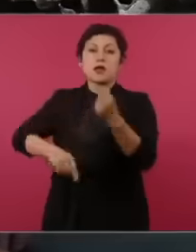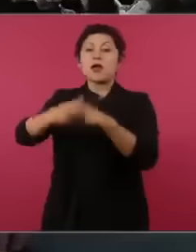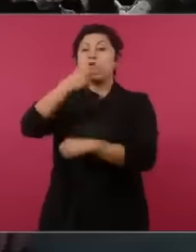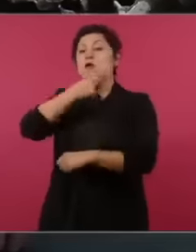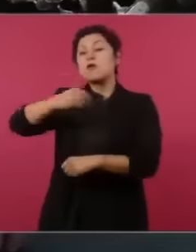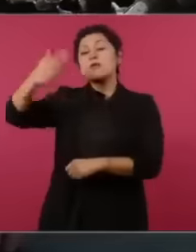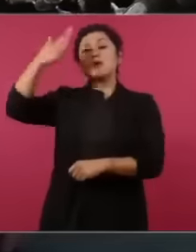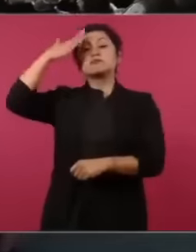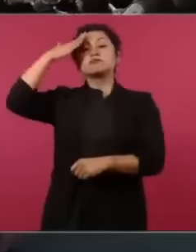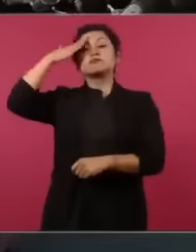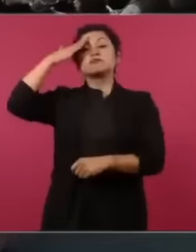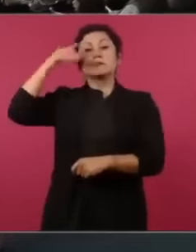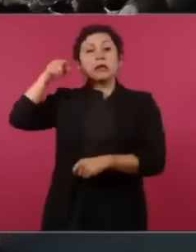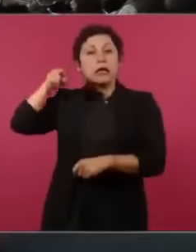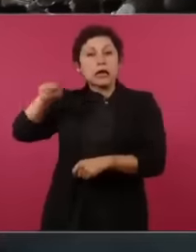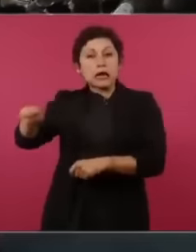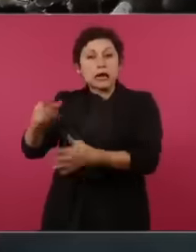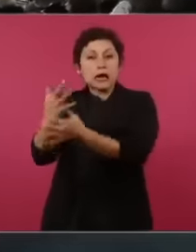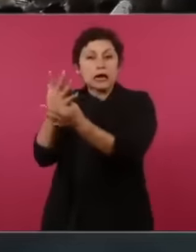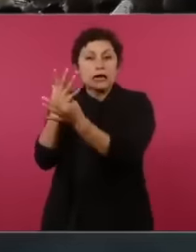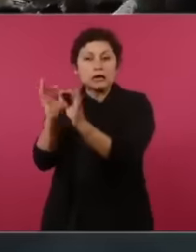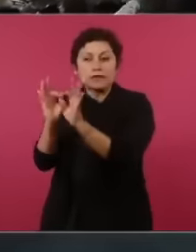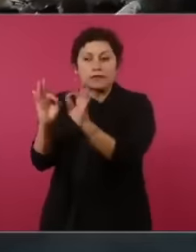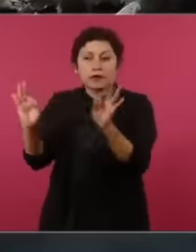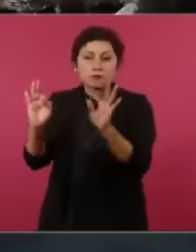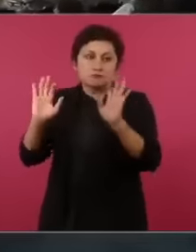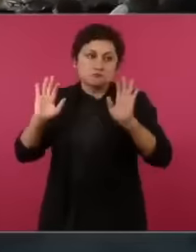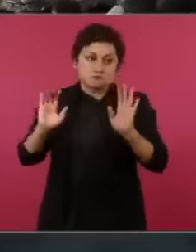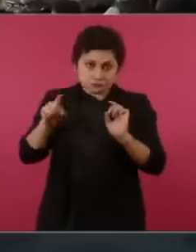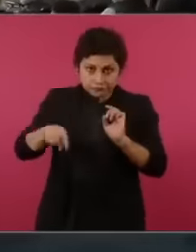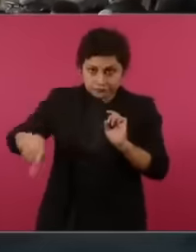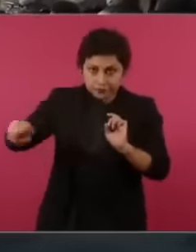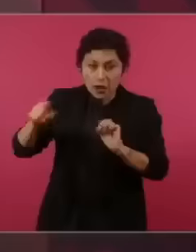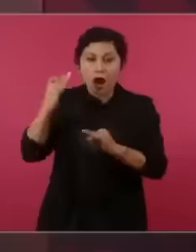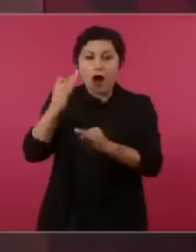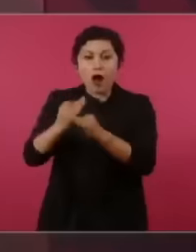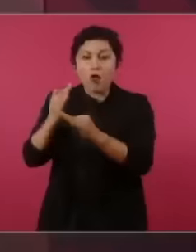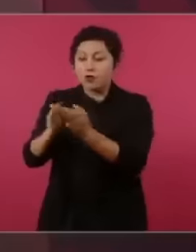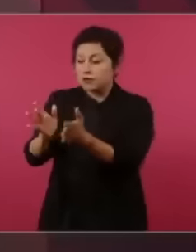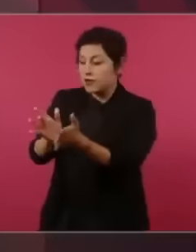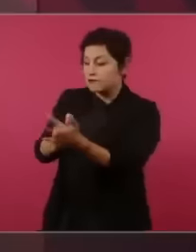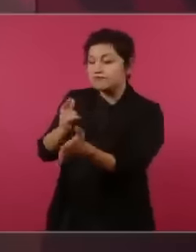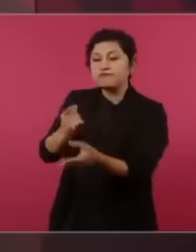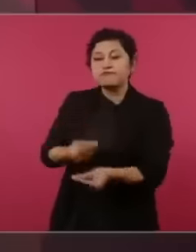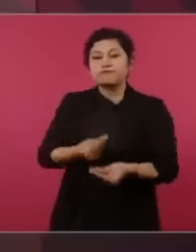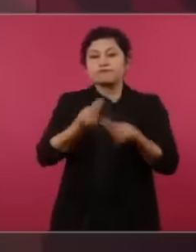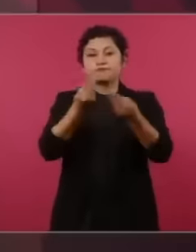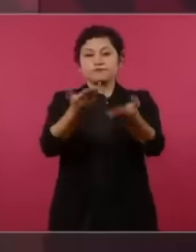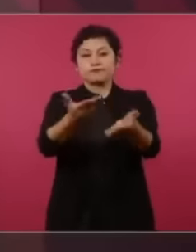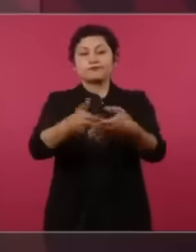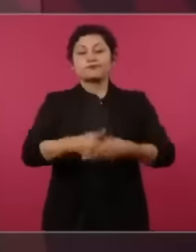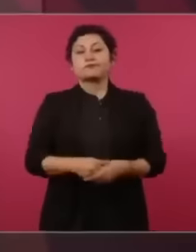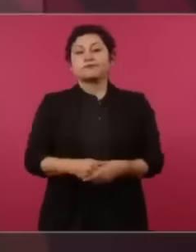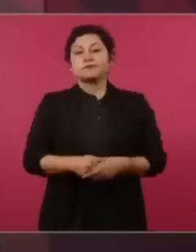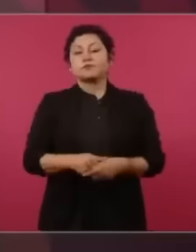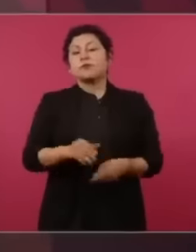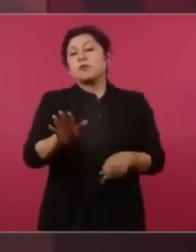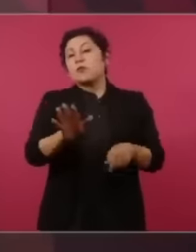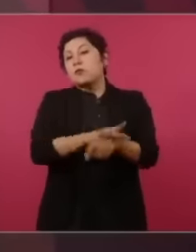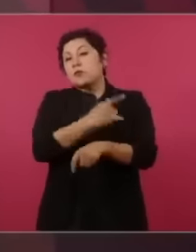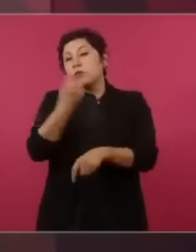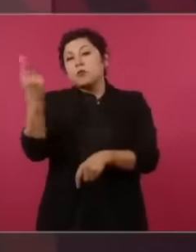to repeat because now the behavior